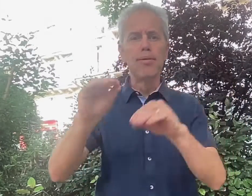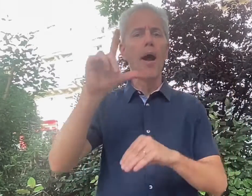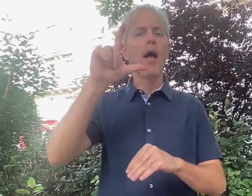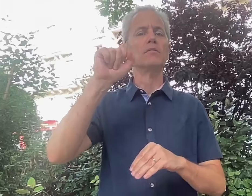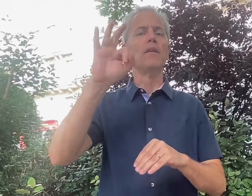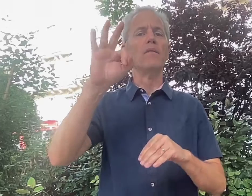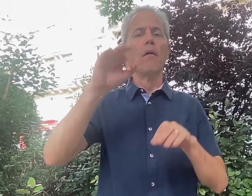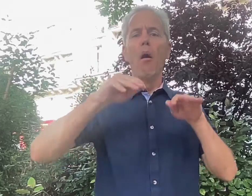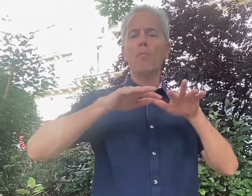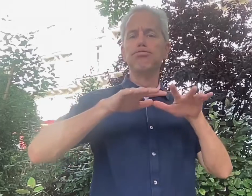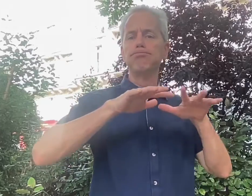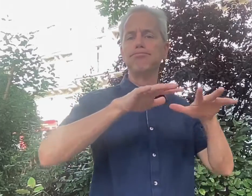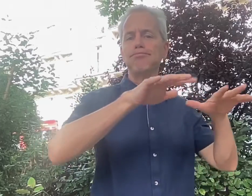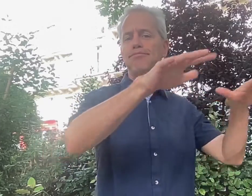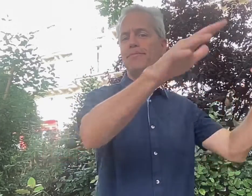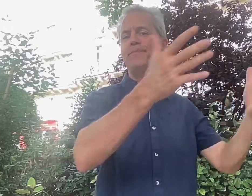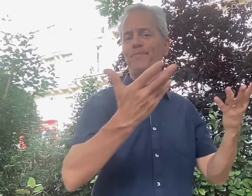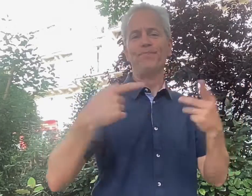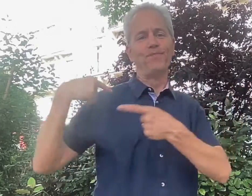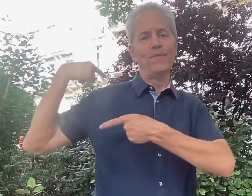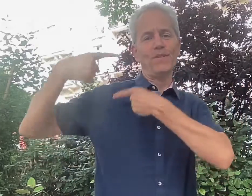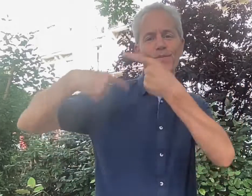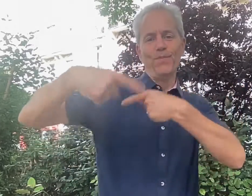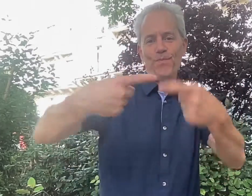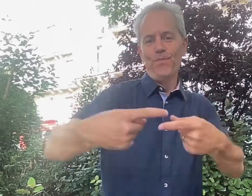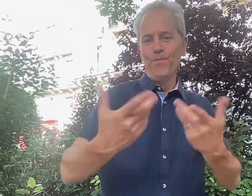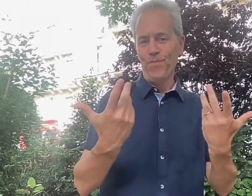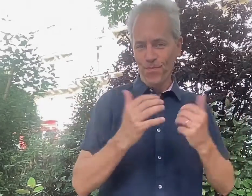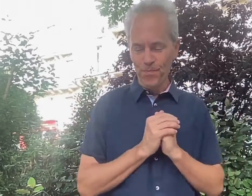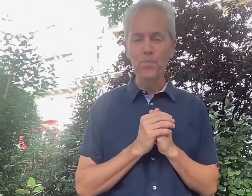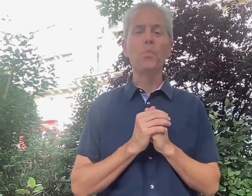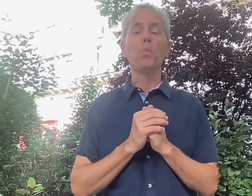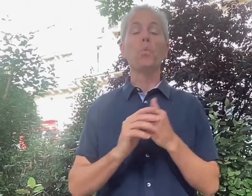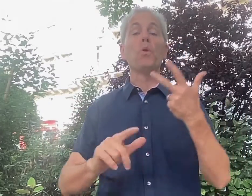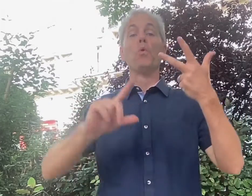and taught French Sign Language there. So that is where ASL comes from.